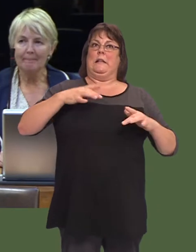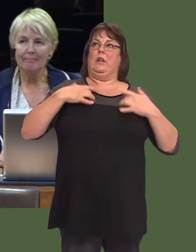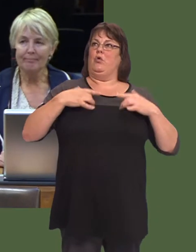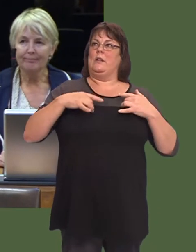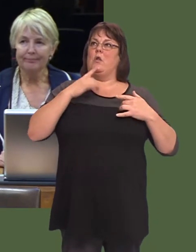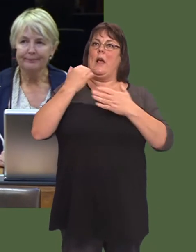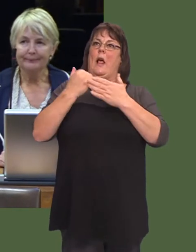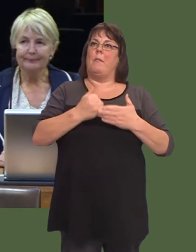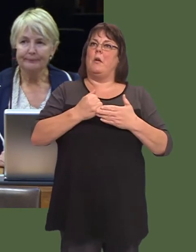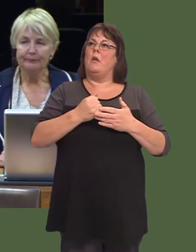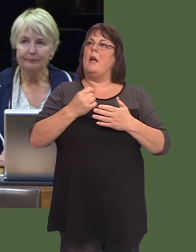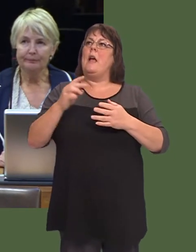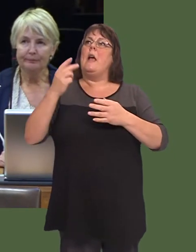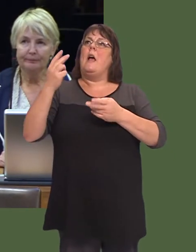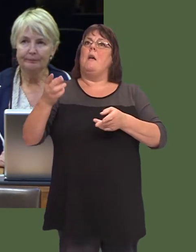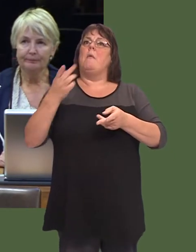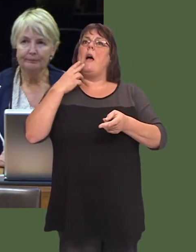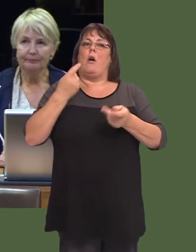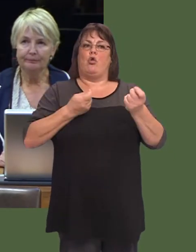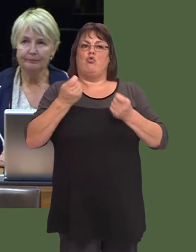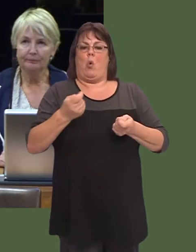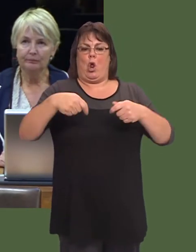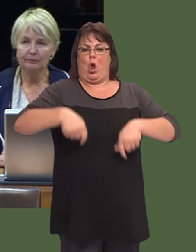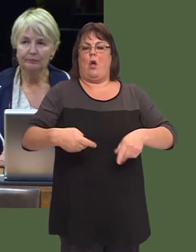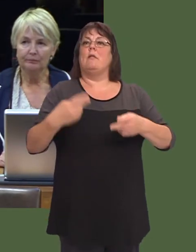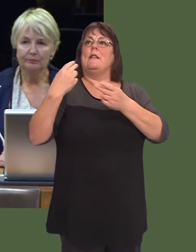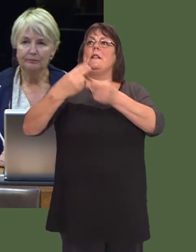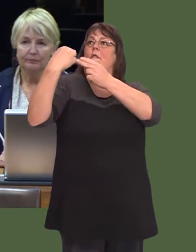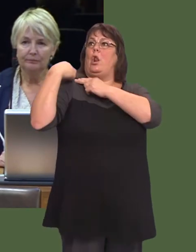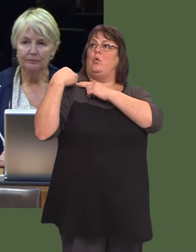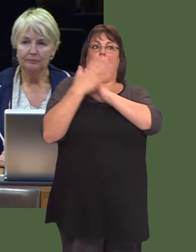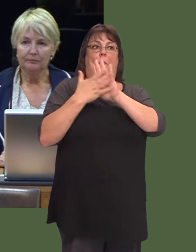upheld. Devolution and self-government are supposed to allow us to look after our own needs, to